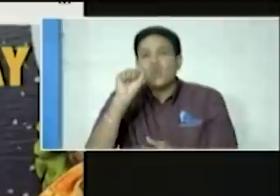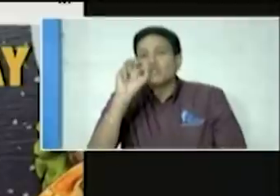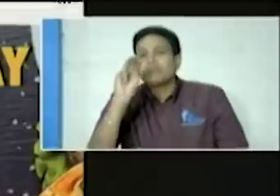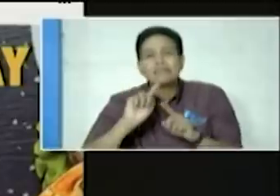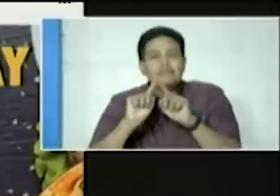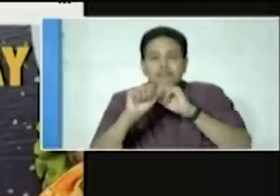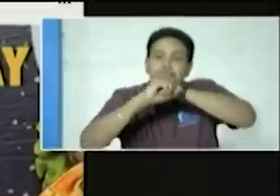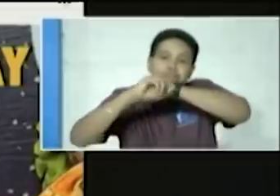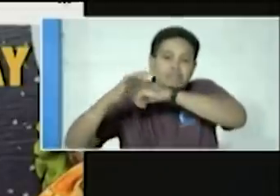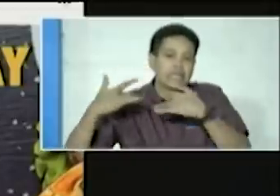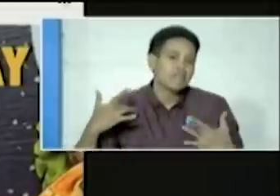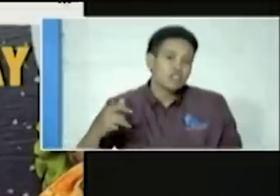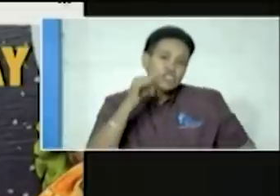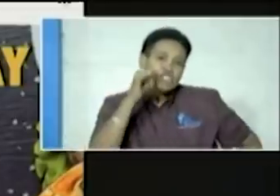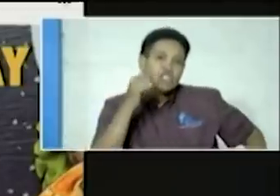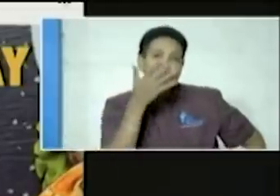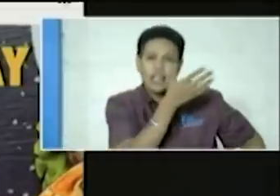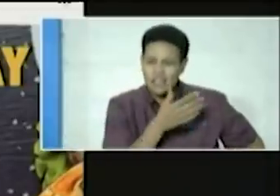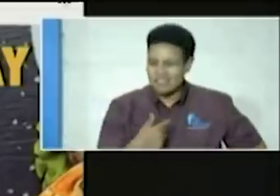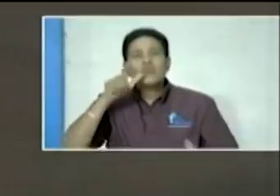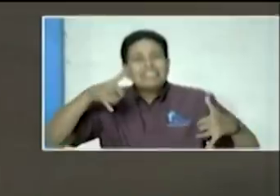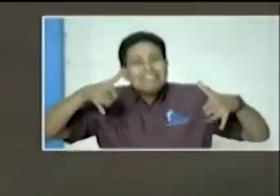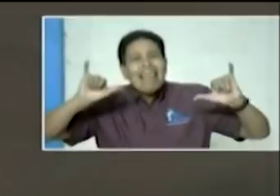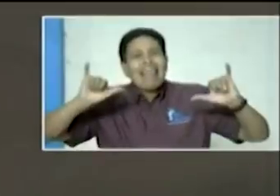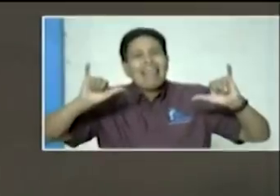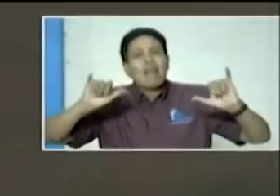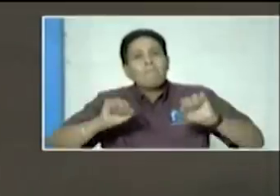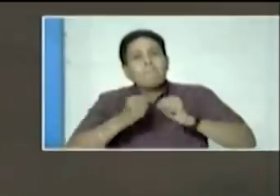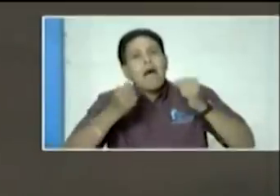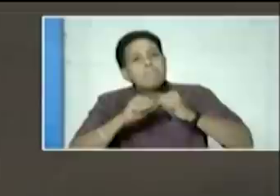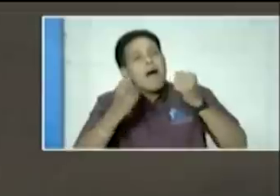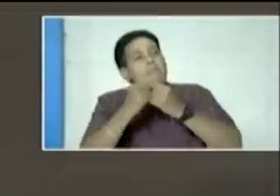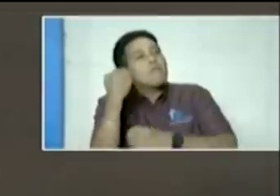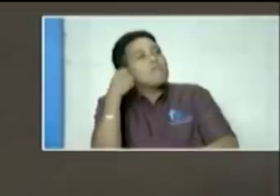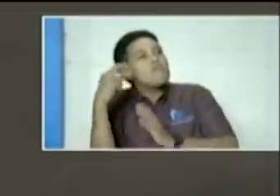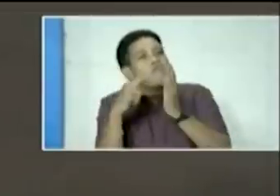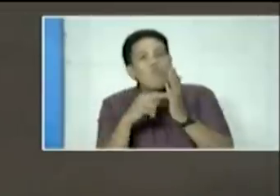of reggae males who continue to violate the protocols